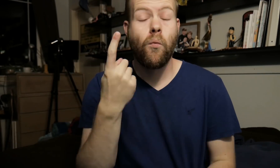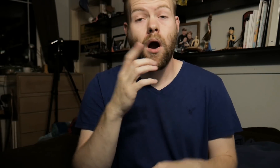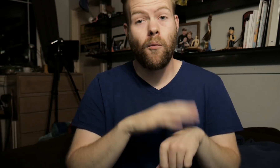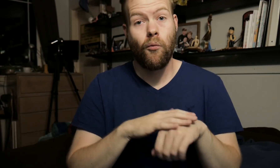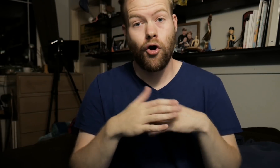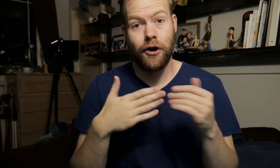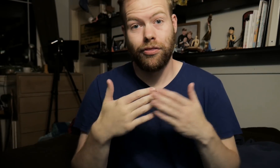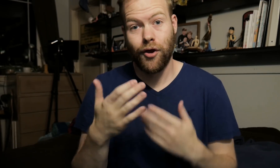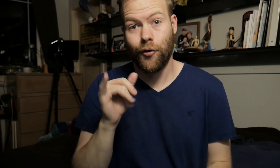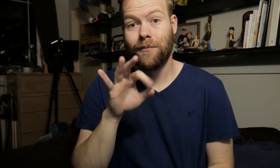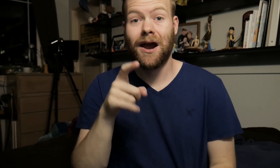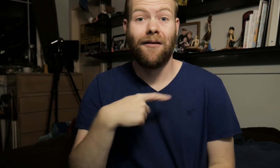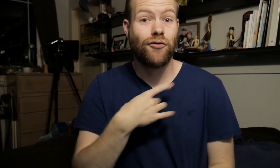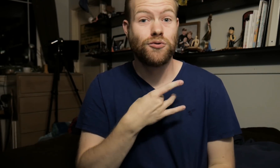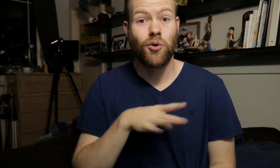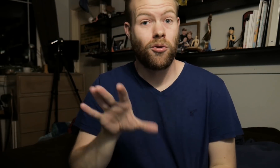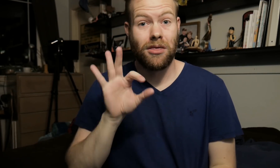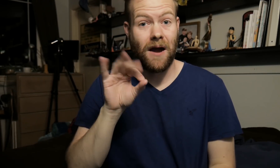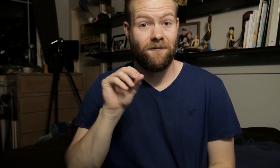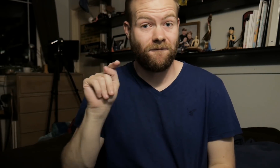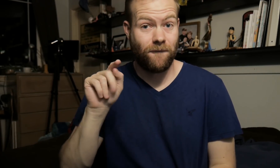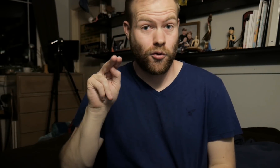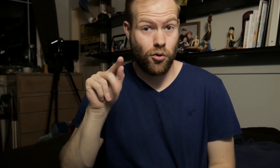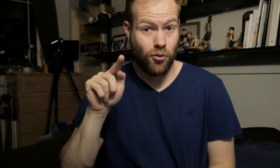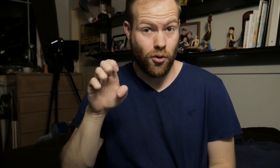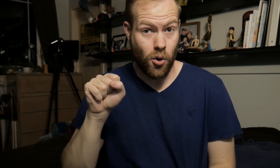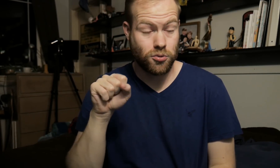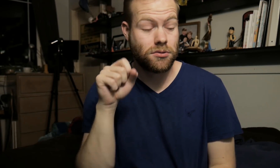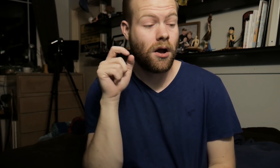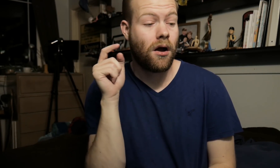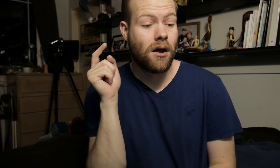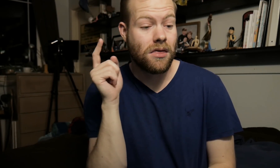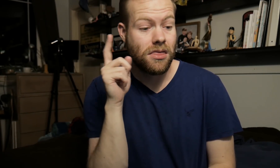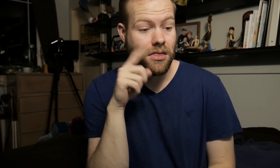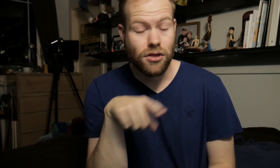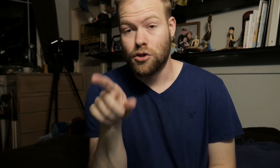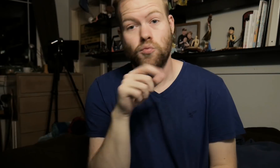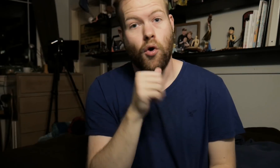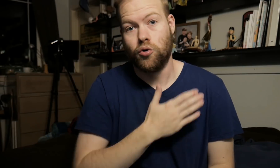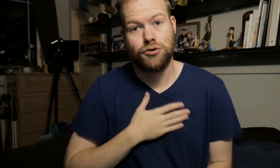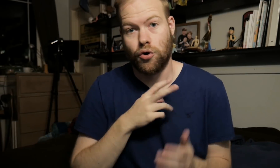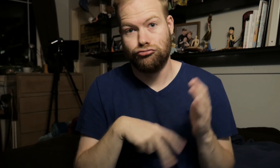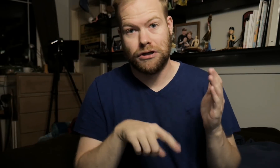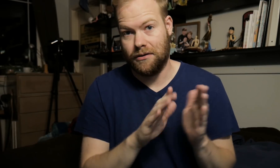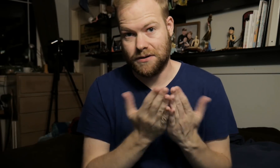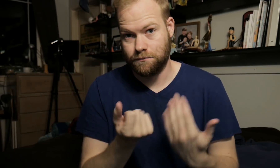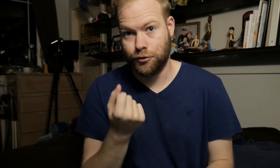One warning though, if you don't like footnotes, you won't enjoy reading these books.